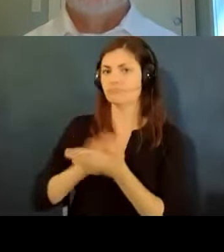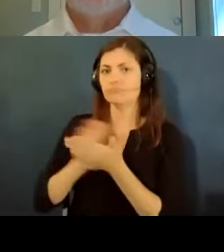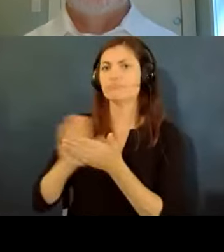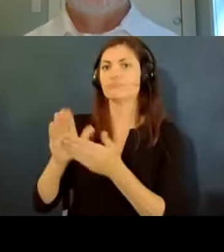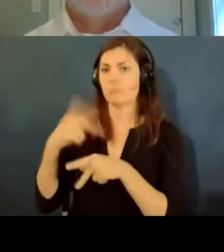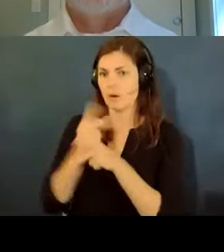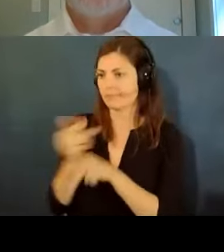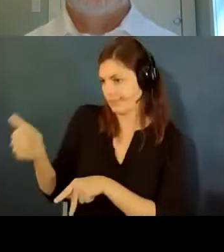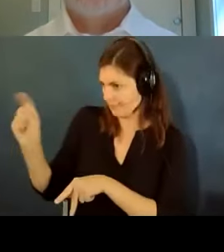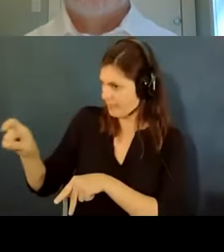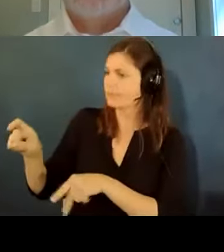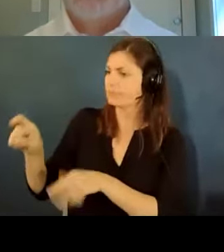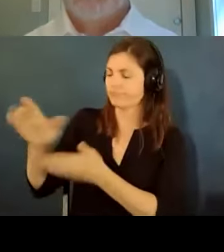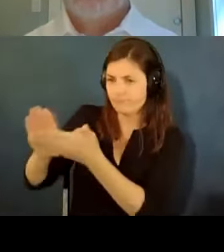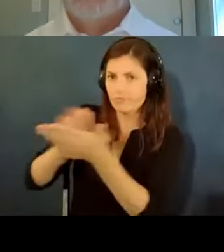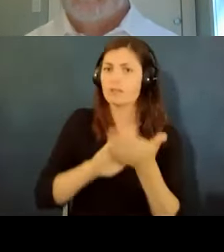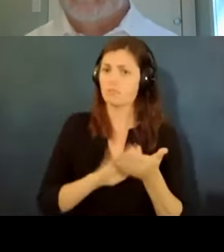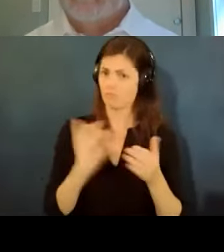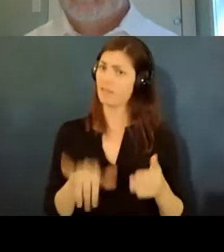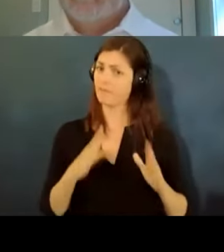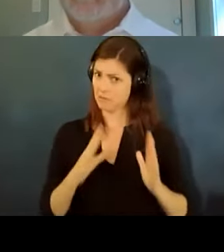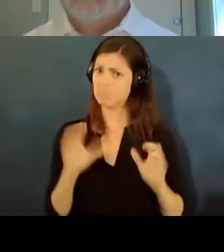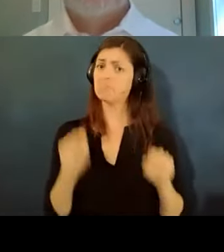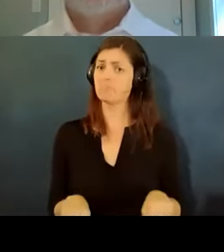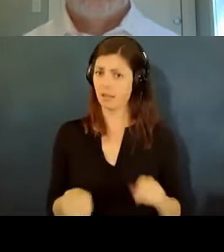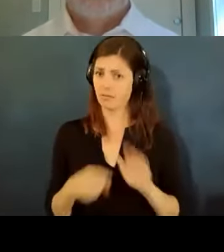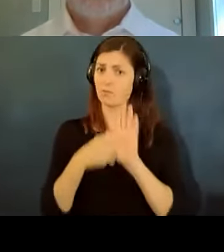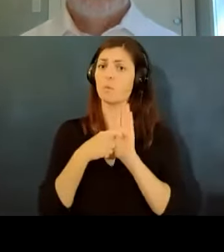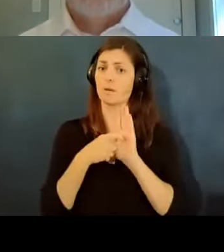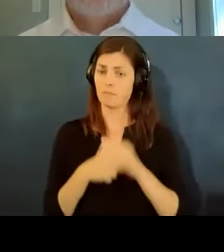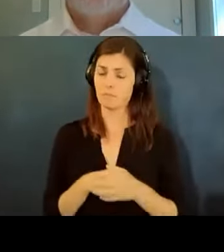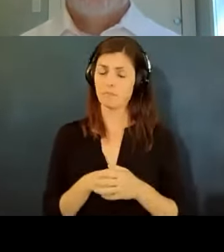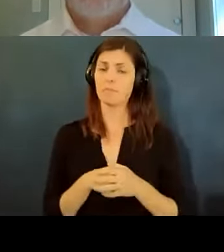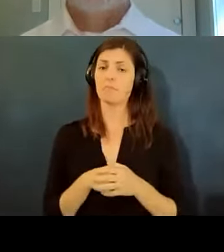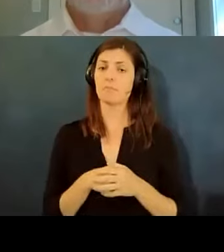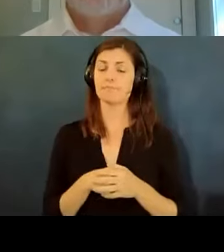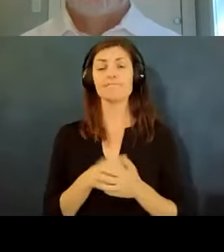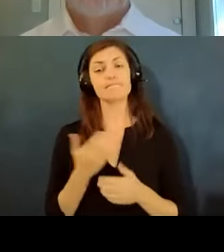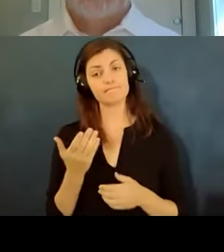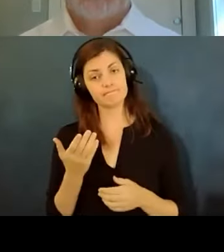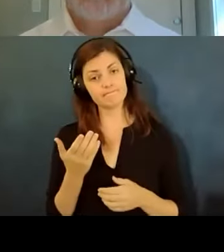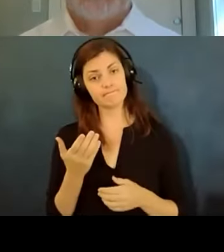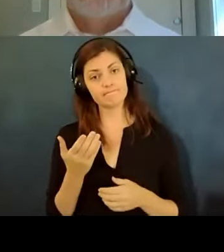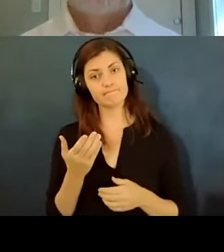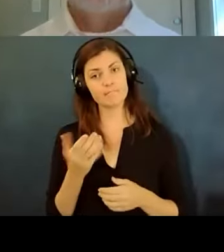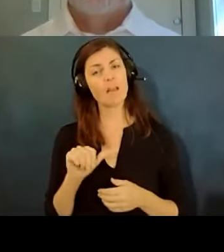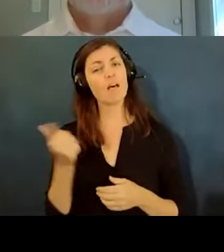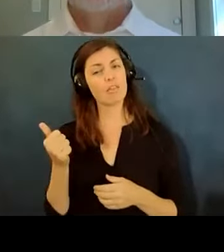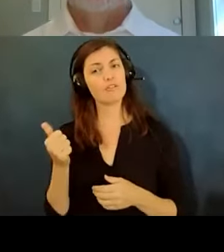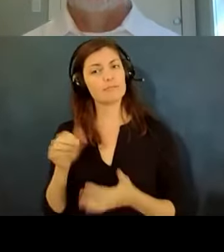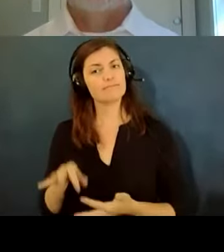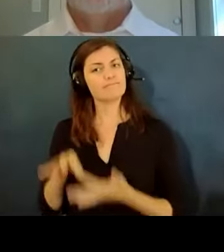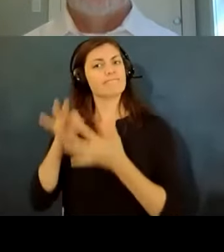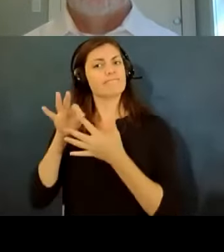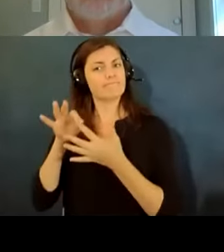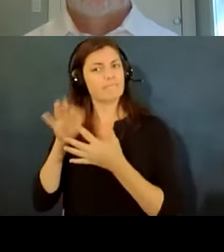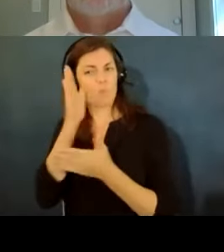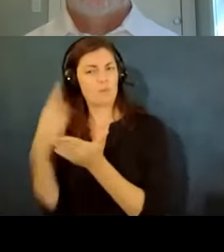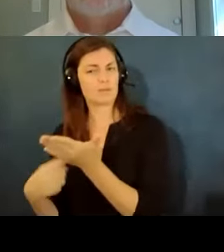things that are generally okay um there are some exceptions to those which we'll talk about um